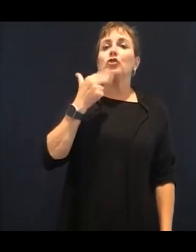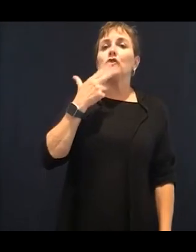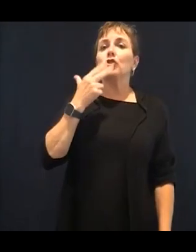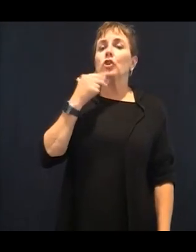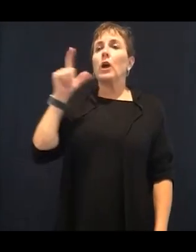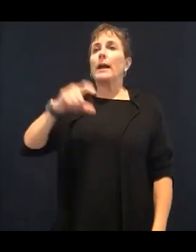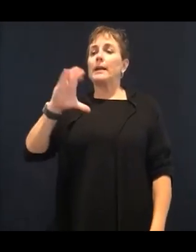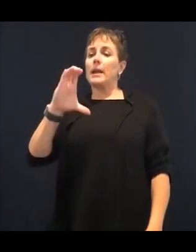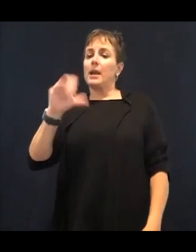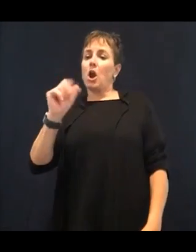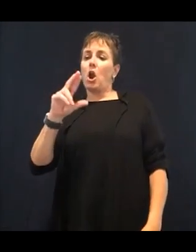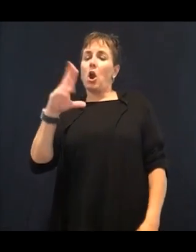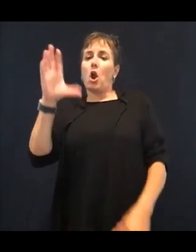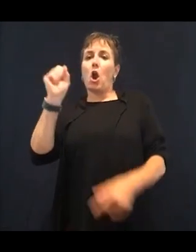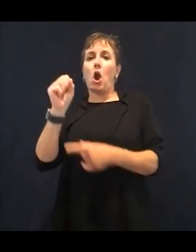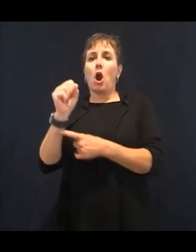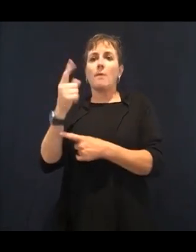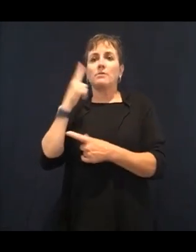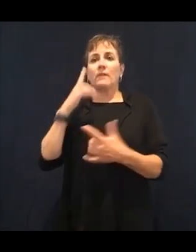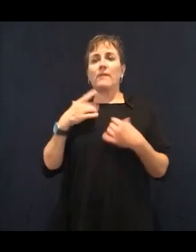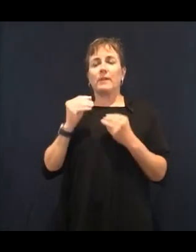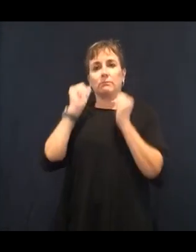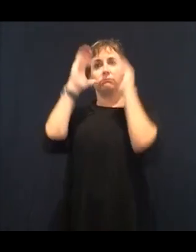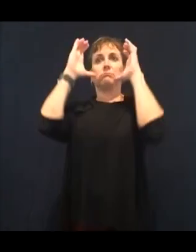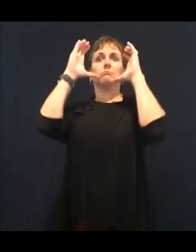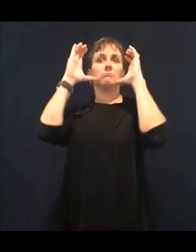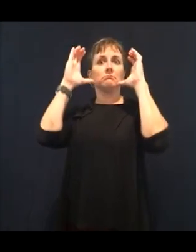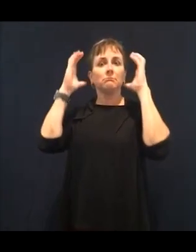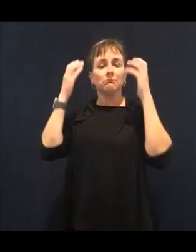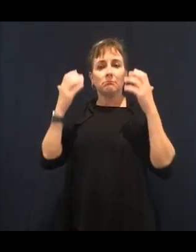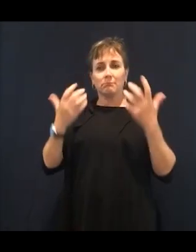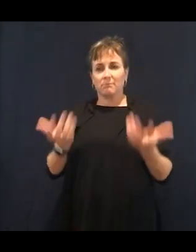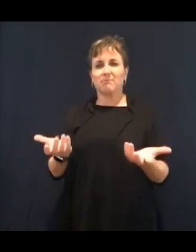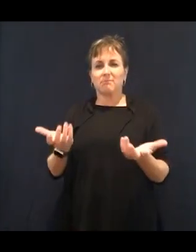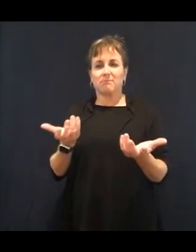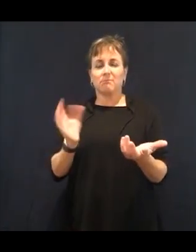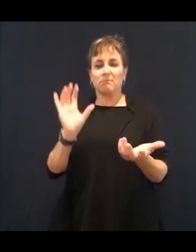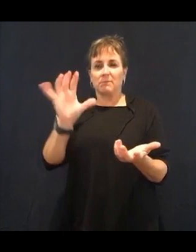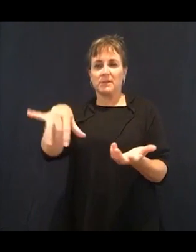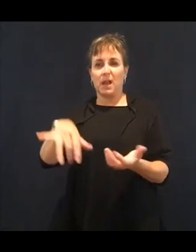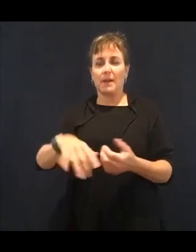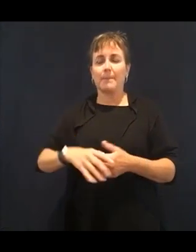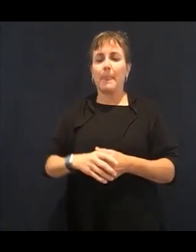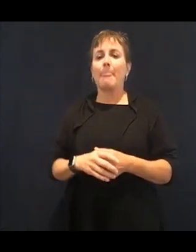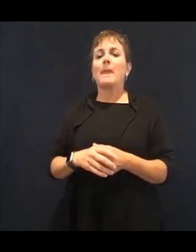So in hydrating-- this is very important when you go to sleep at night